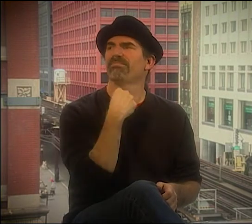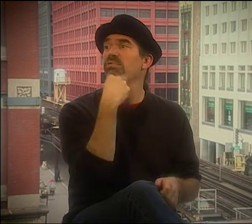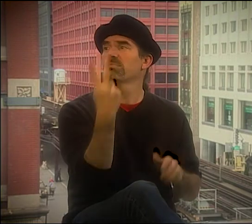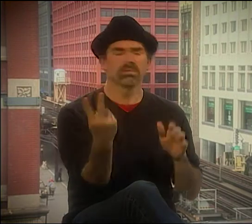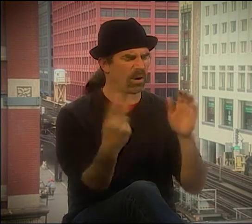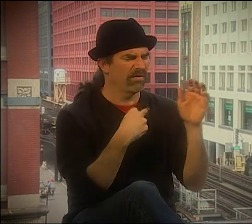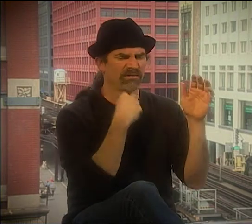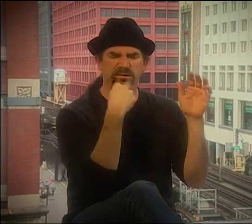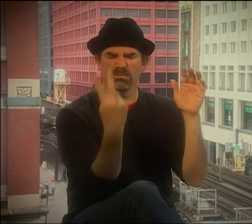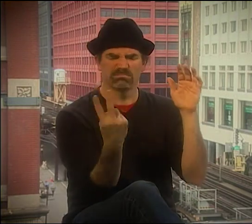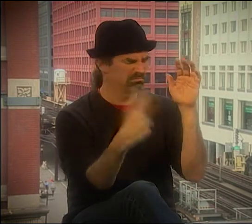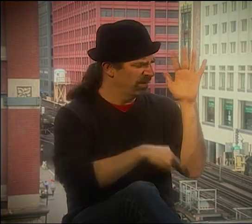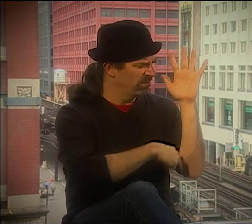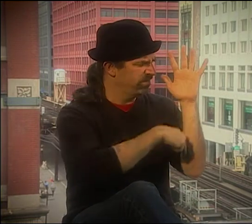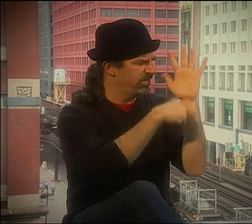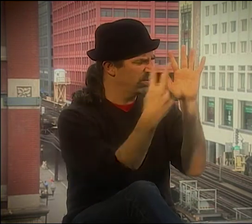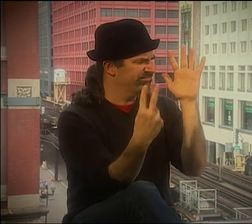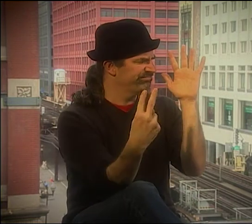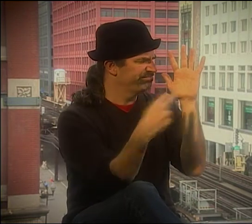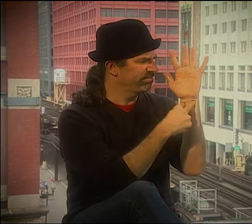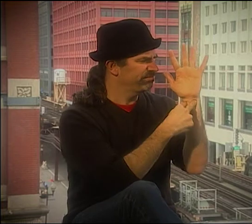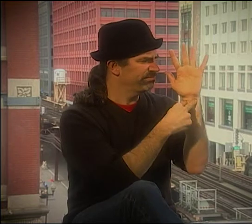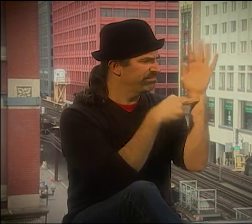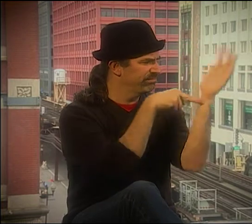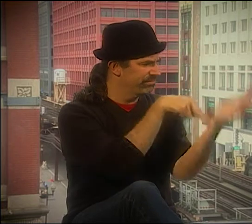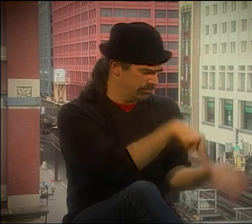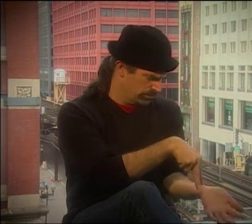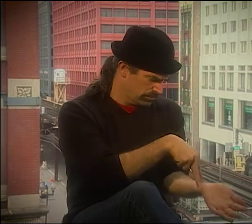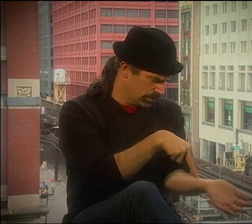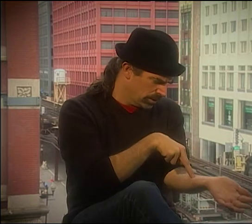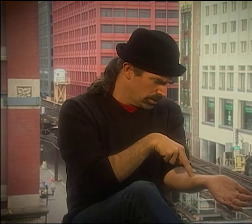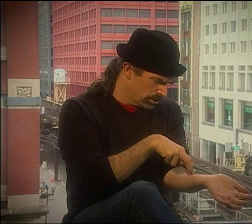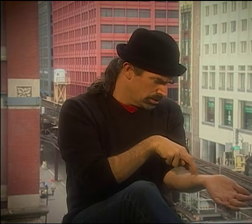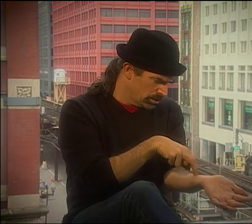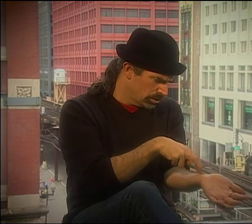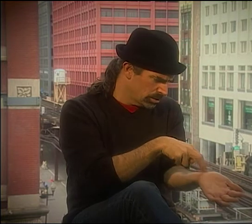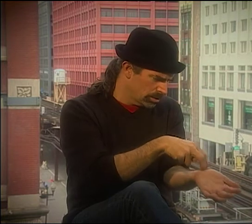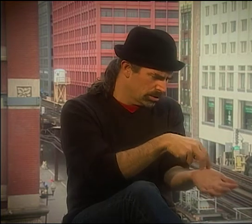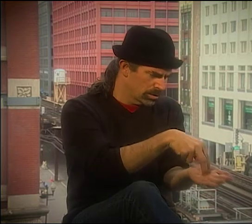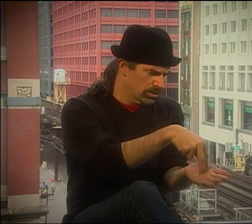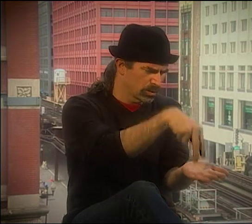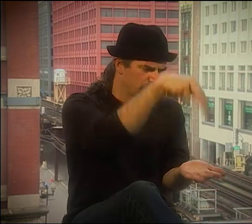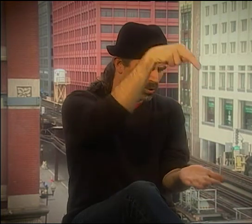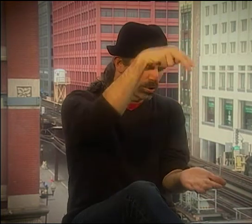STUCK AND IT GOES INTO THE HAND AND BECOMES LEGS AND THEN IT BECOMES A SPIRIT OR SOMETHING.